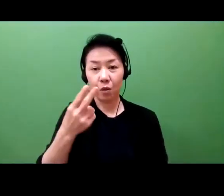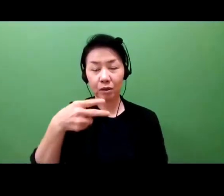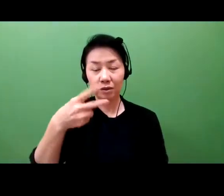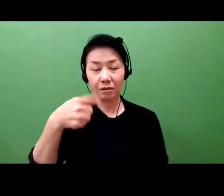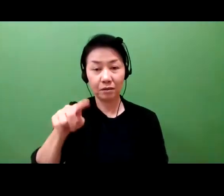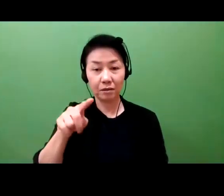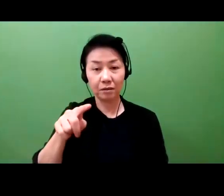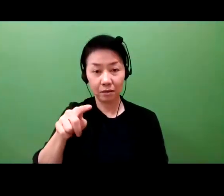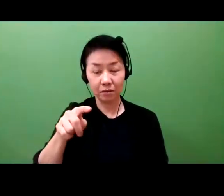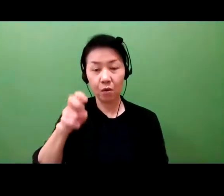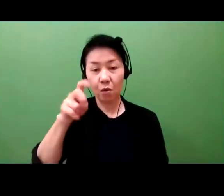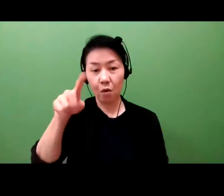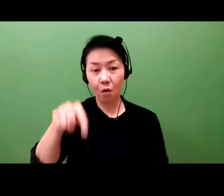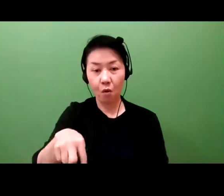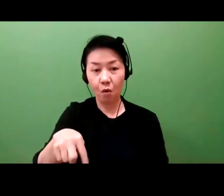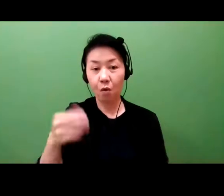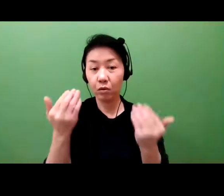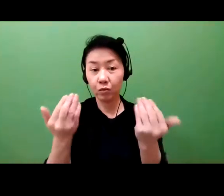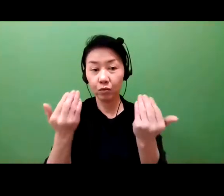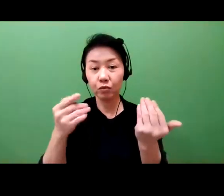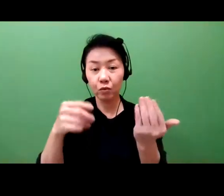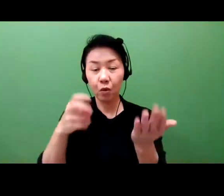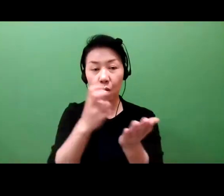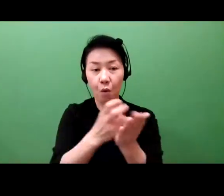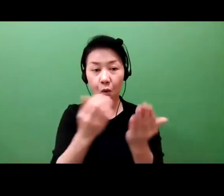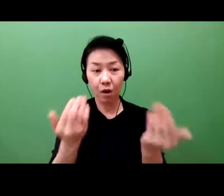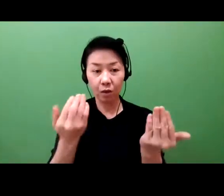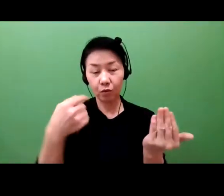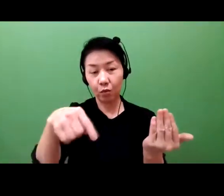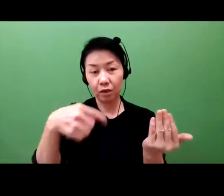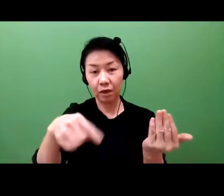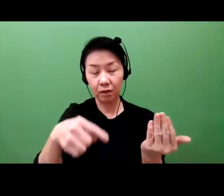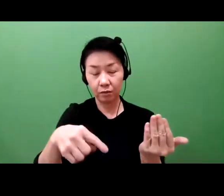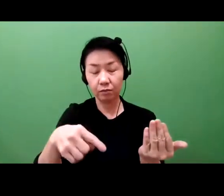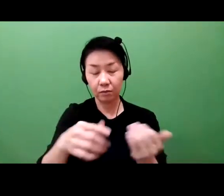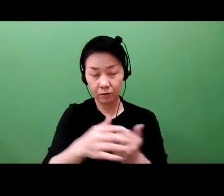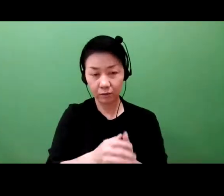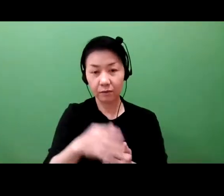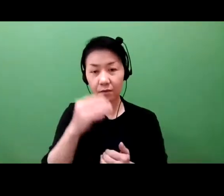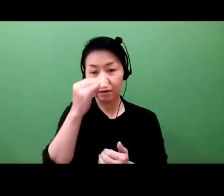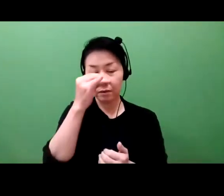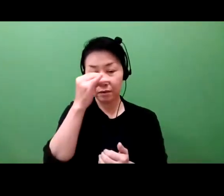Property at George Mason University in the United States, in Virginia. Professor O'Connor.